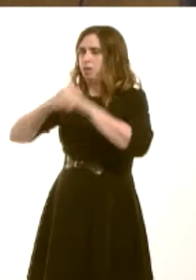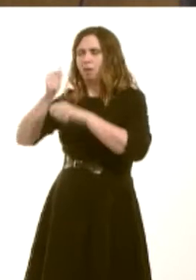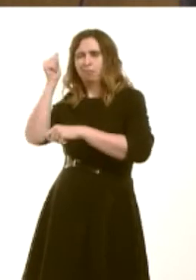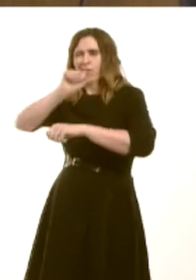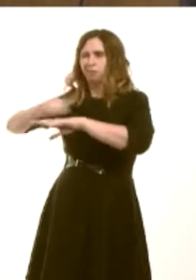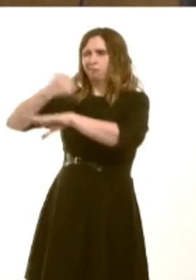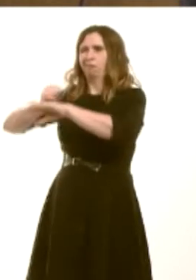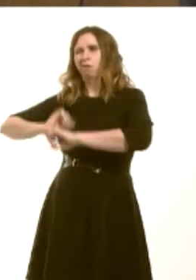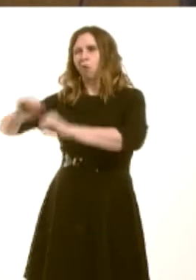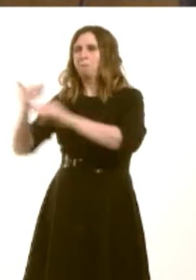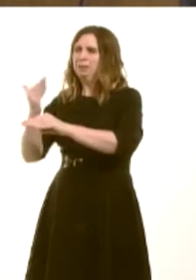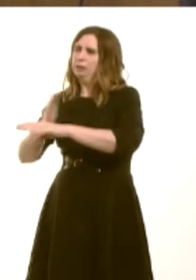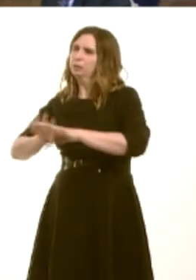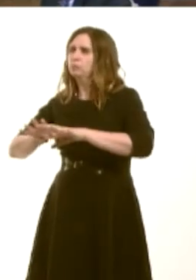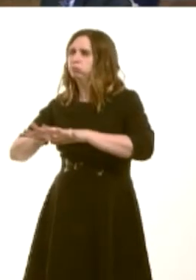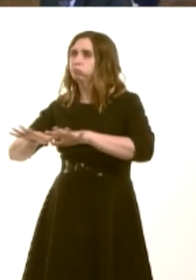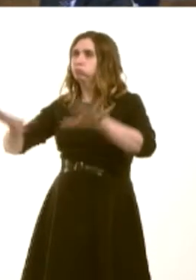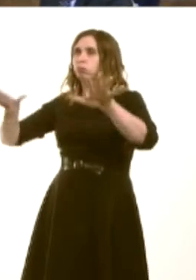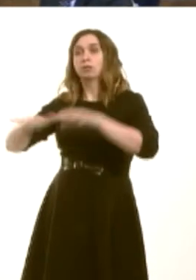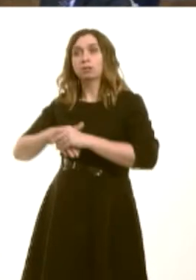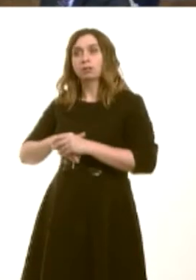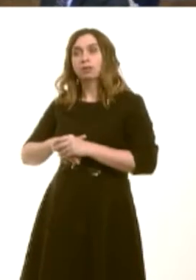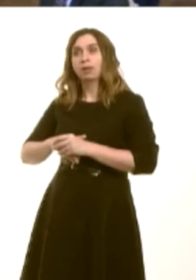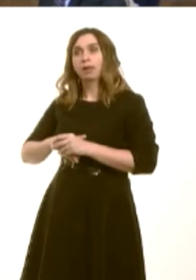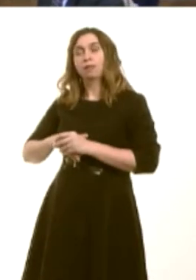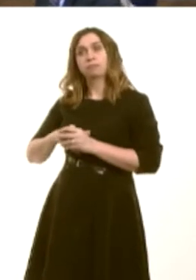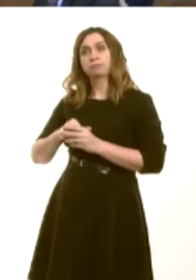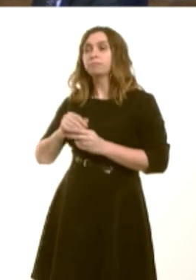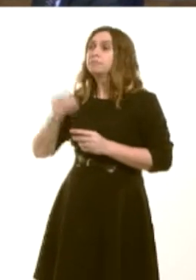that the universities create. I dare say that, 10 years ago, that wasnít quite as clear